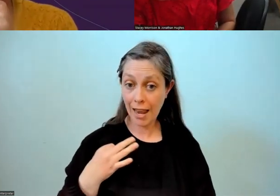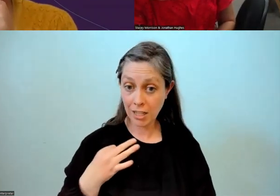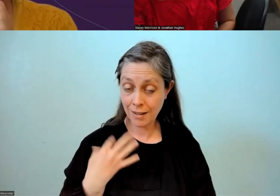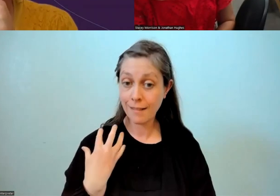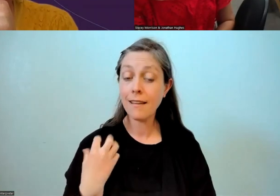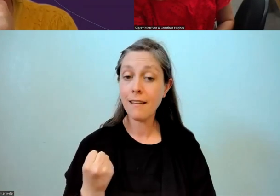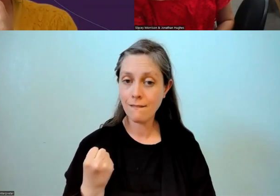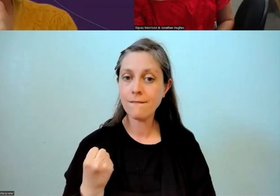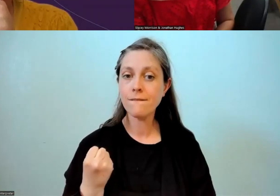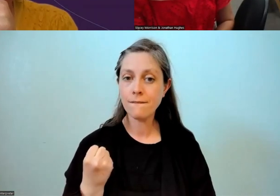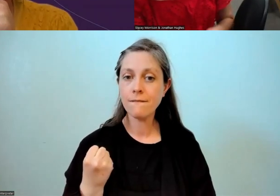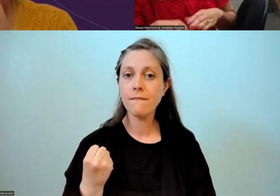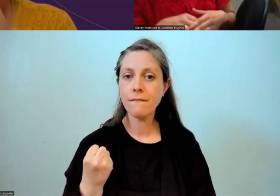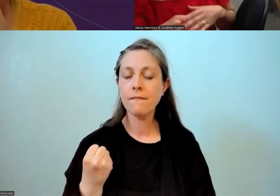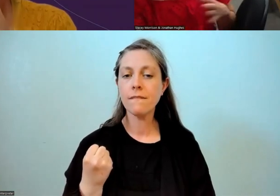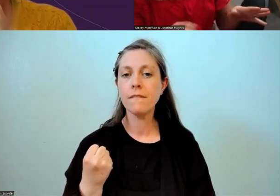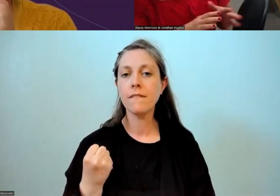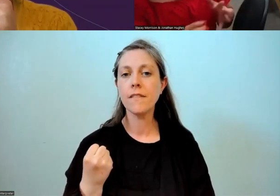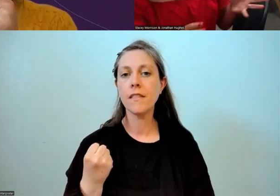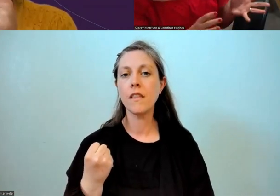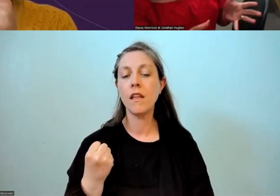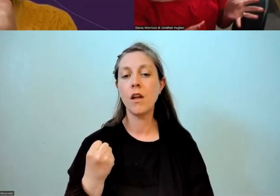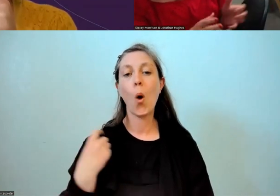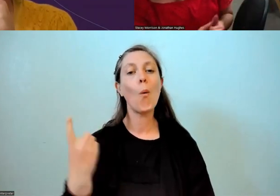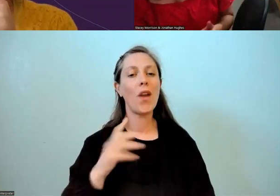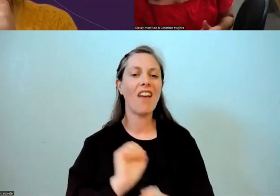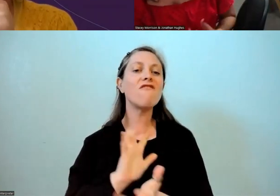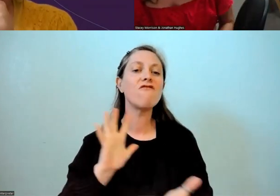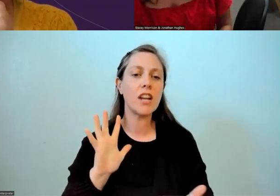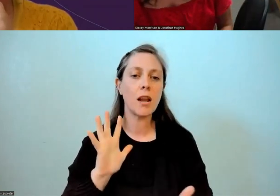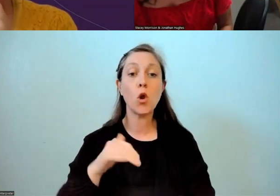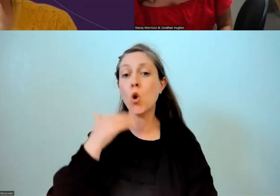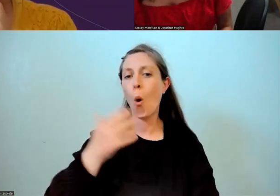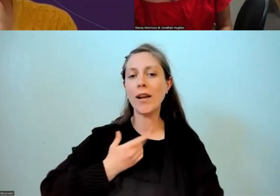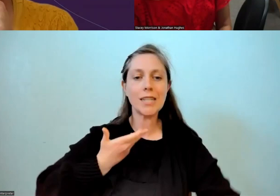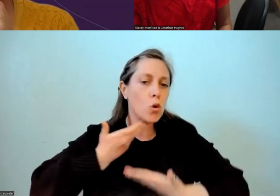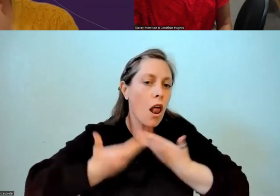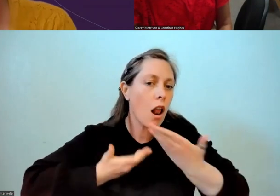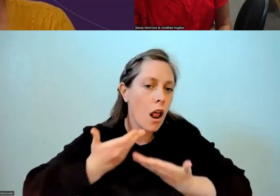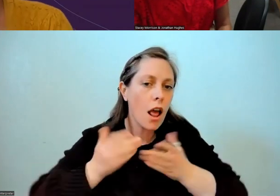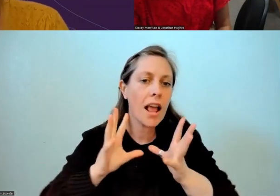There is freedom in that we don't have to always explain, because people are pretty on board,